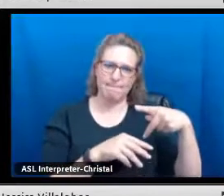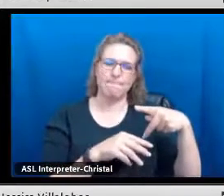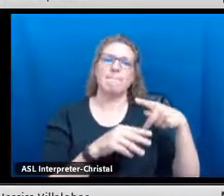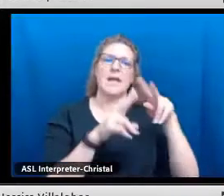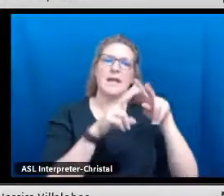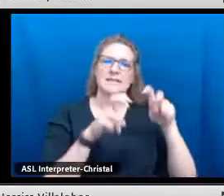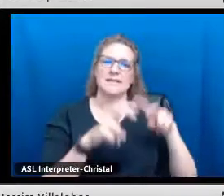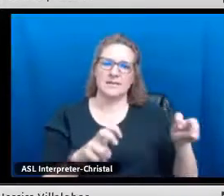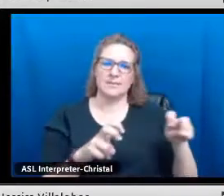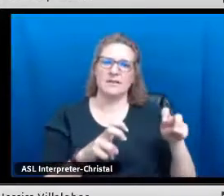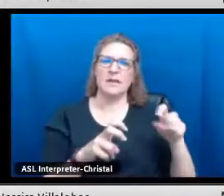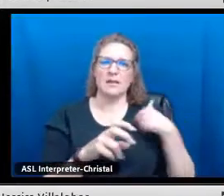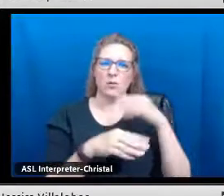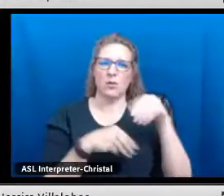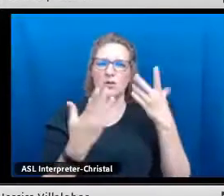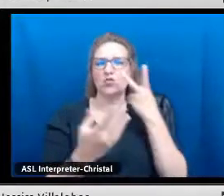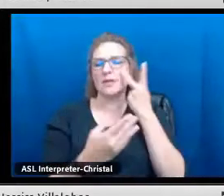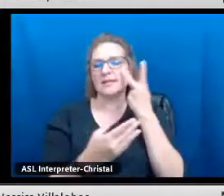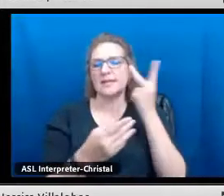the Public Education Department provides.